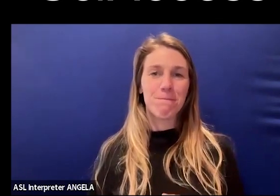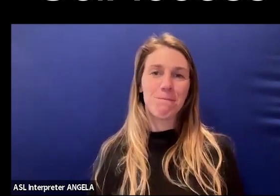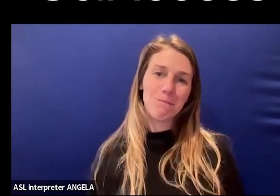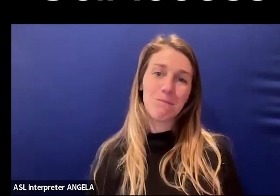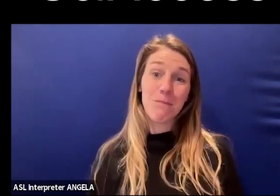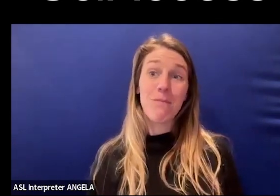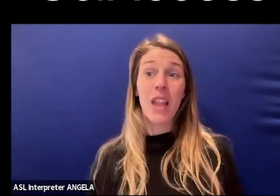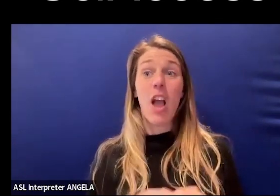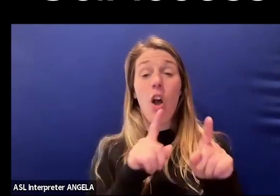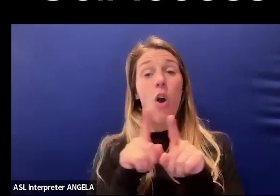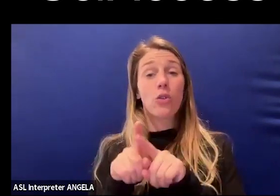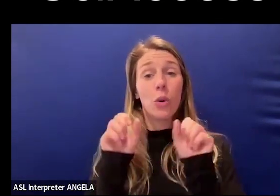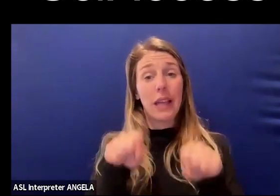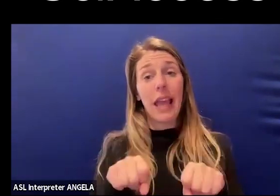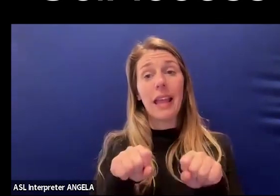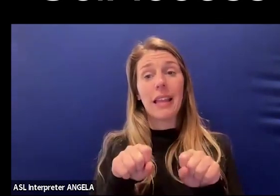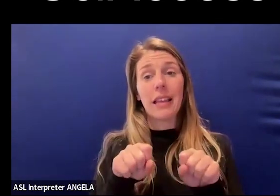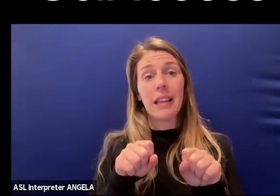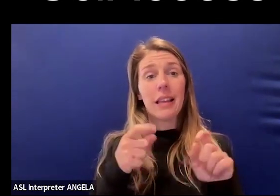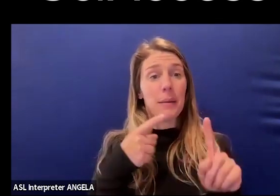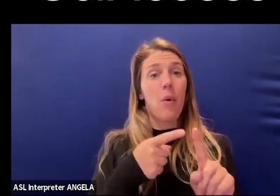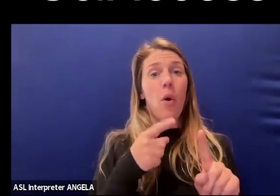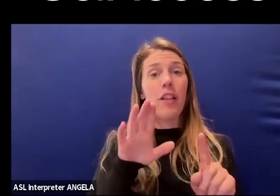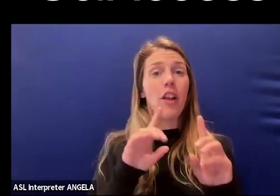To also be able to point their departments